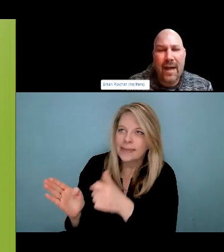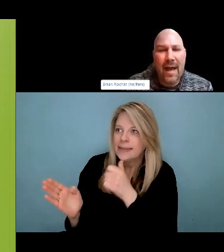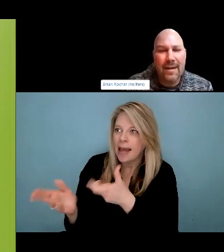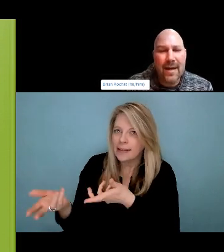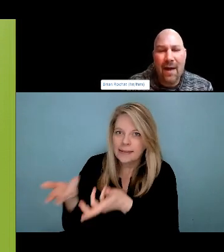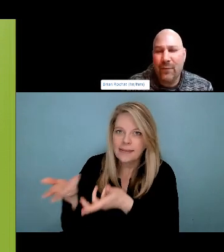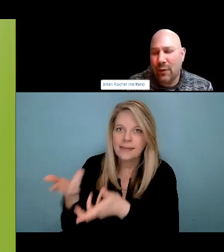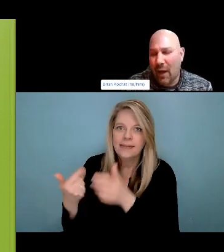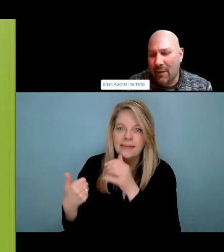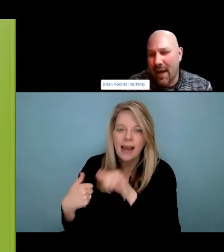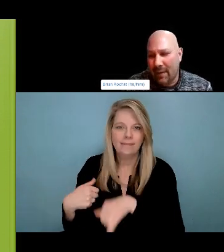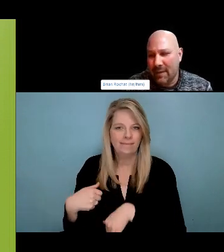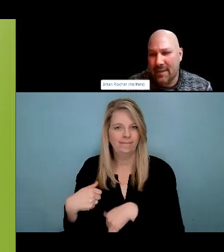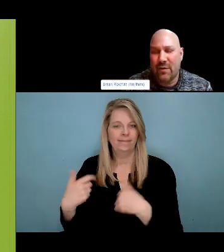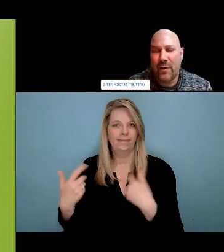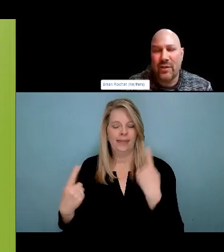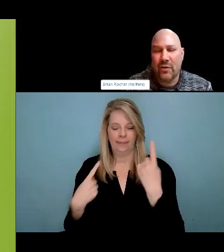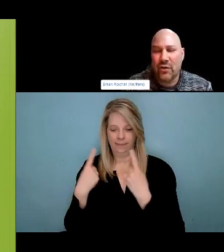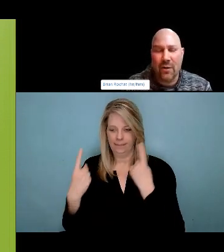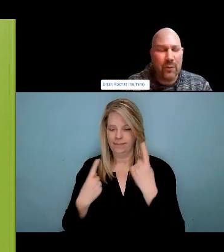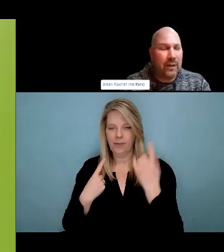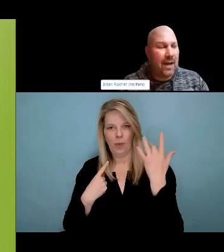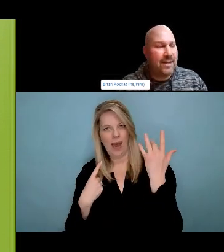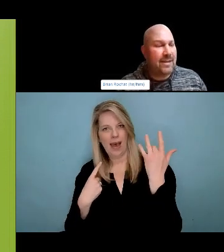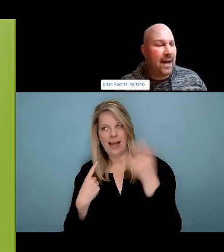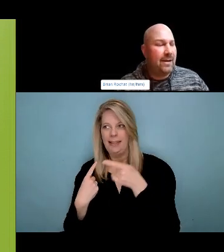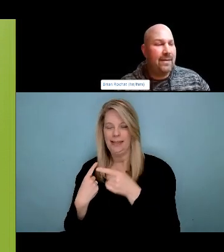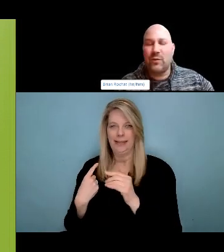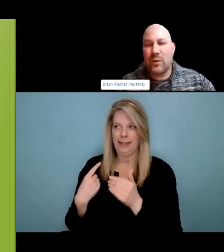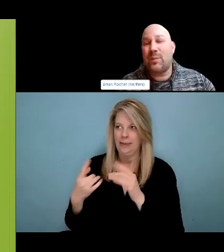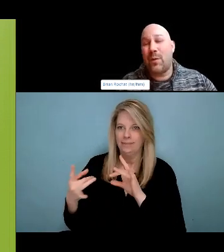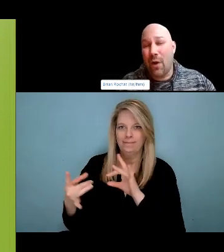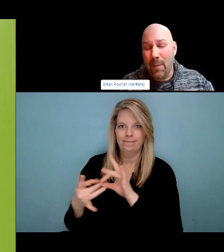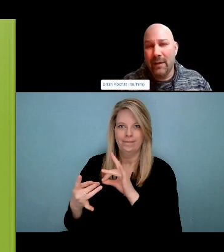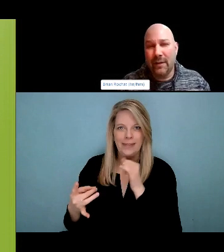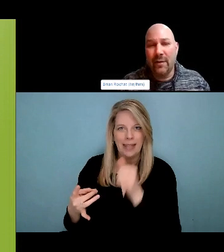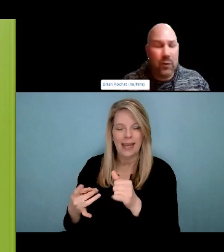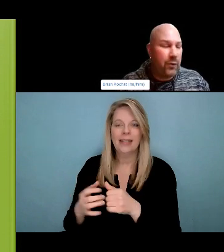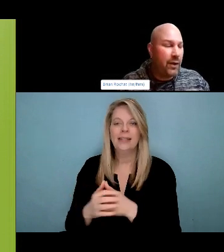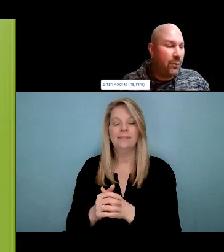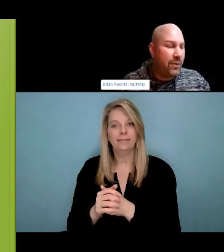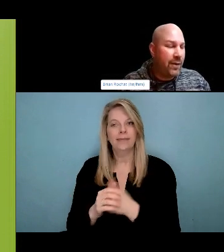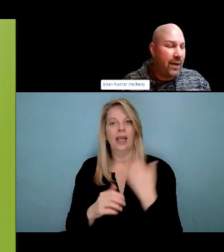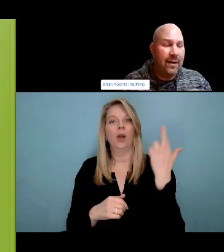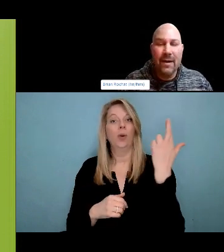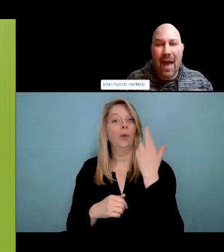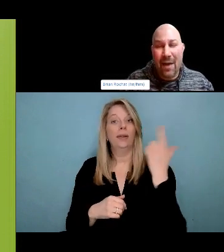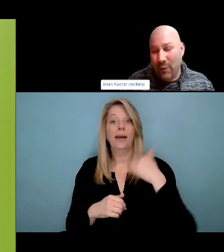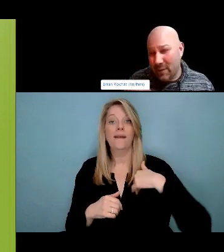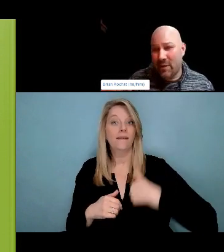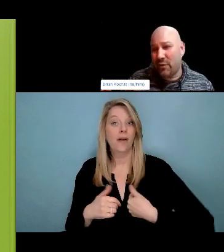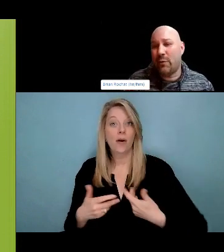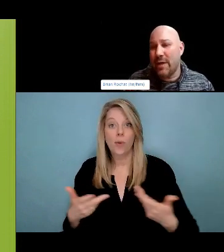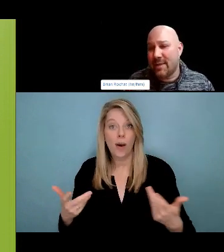here. One of the things I wanna recognize is that when we often talk about things like